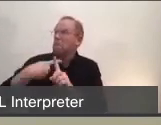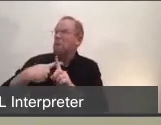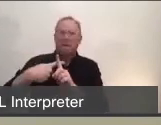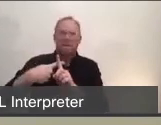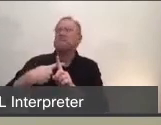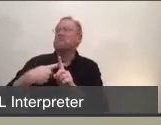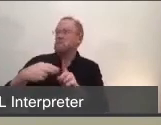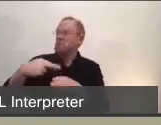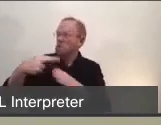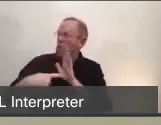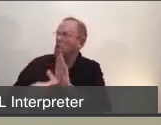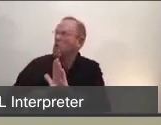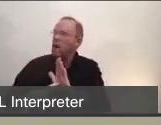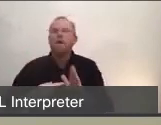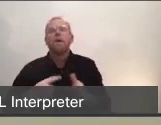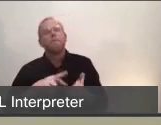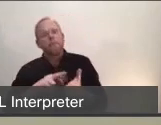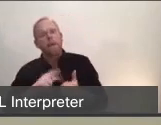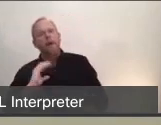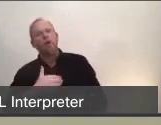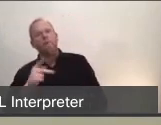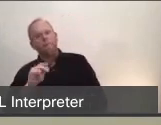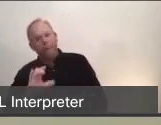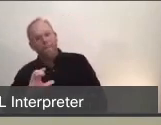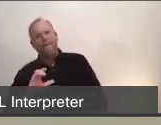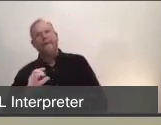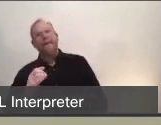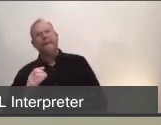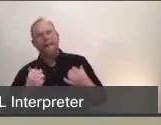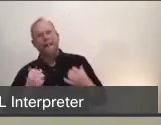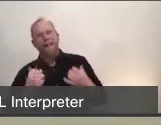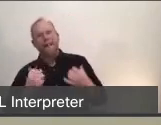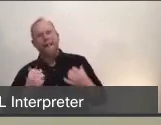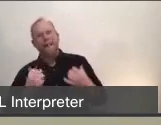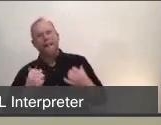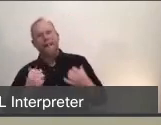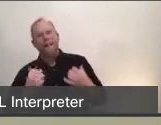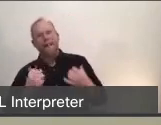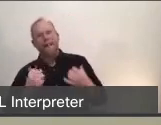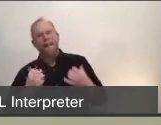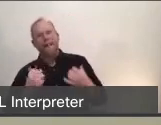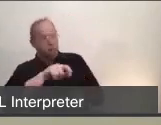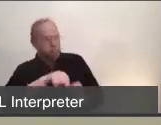to identify if they have any sensitive occupation which includes working in assisted living facilities or nursing homes,